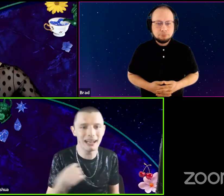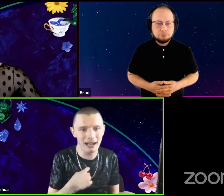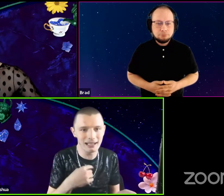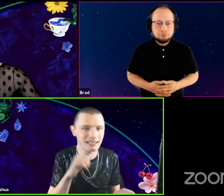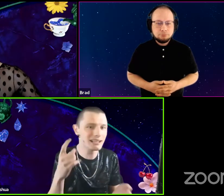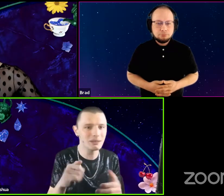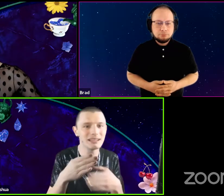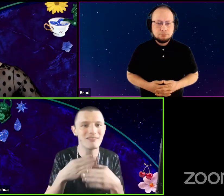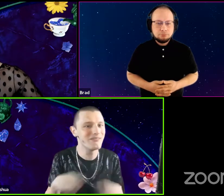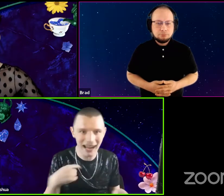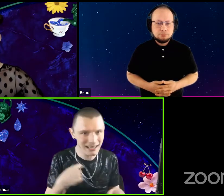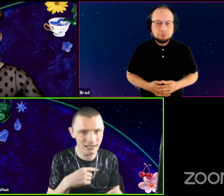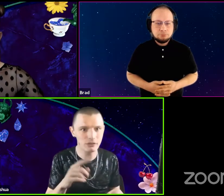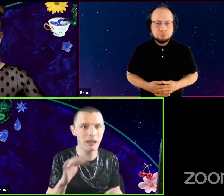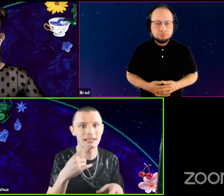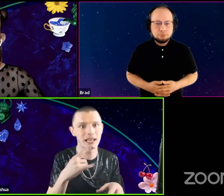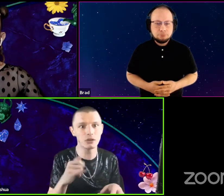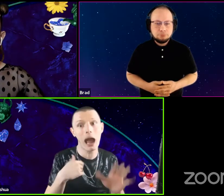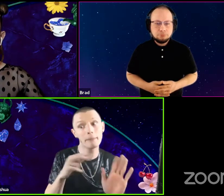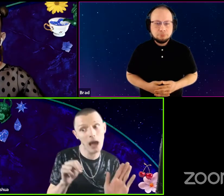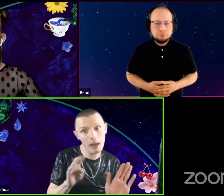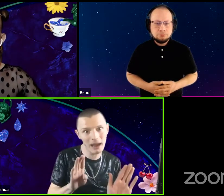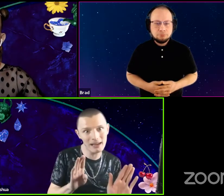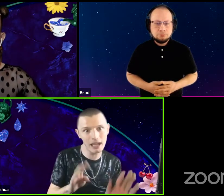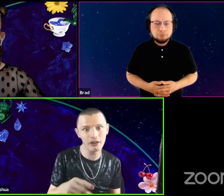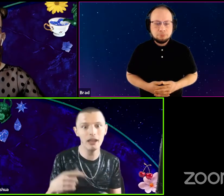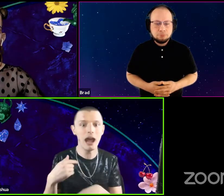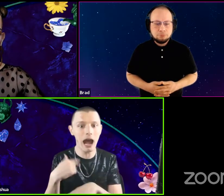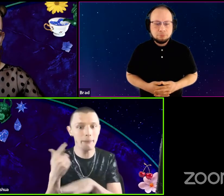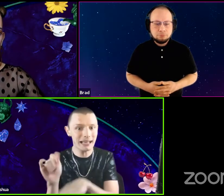It's not something that divides us. by saying, no, I'm, non-binary, I'm gay, I'm deaf